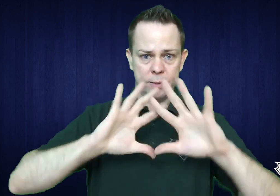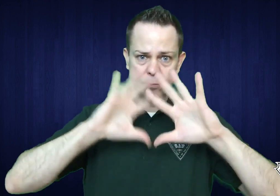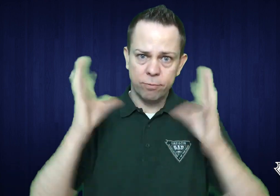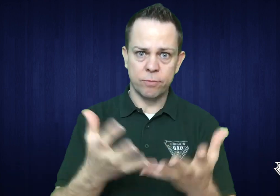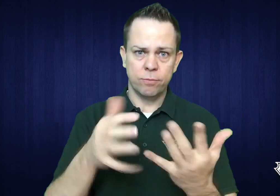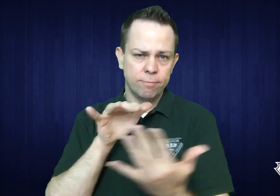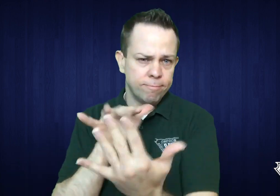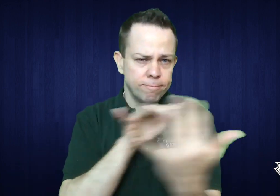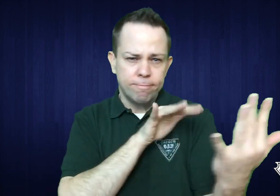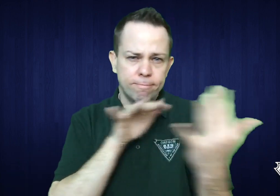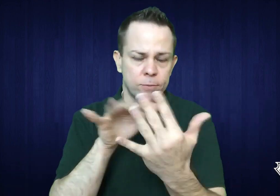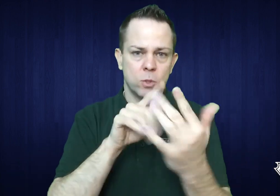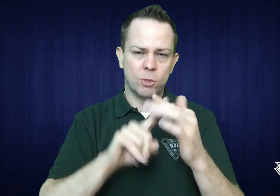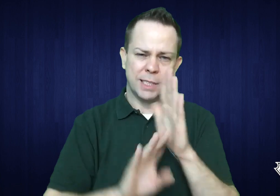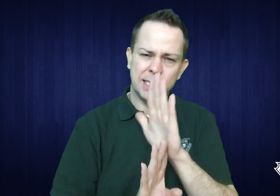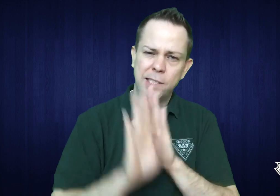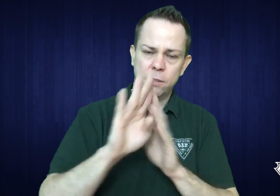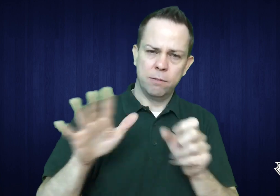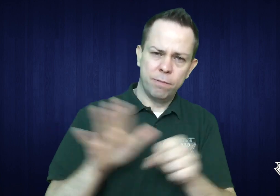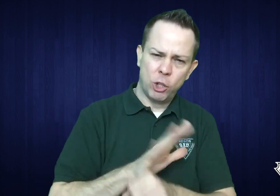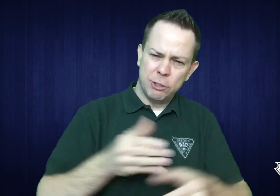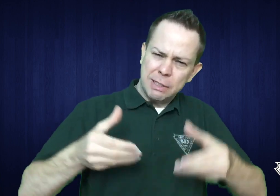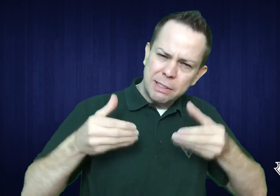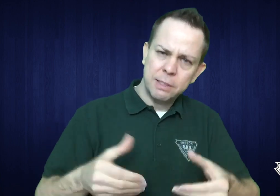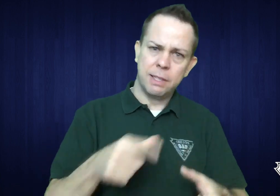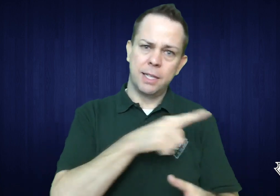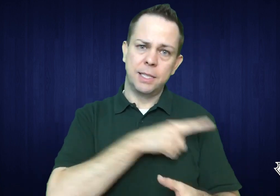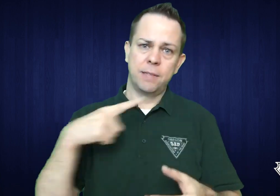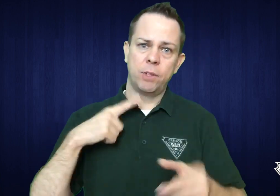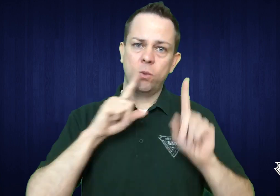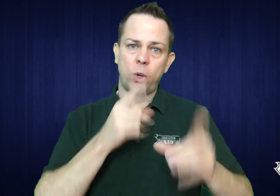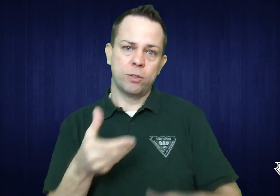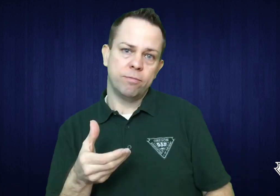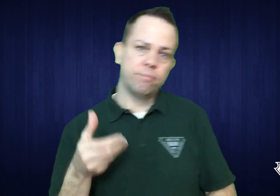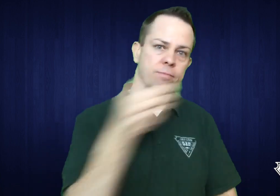as a whole, with the goal of producing an in-depth report